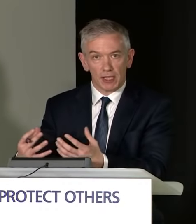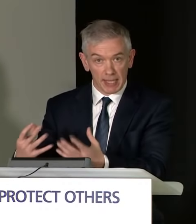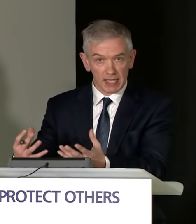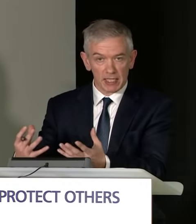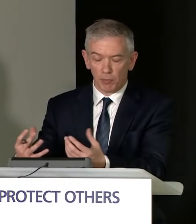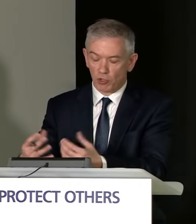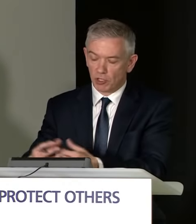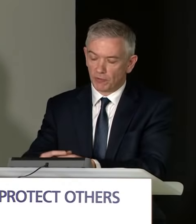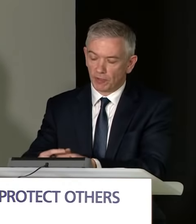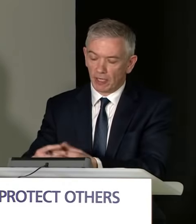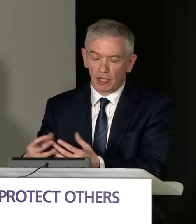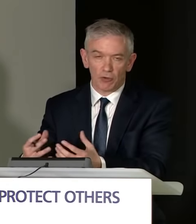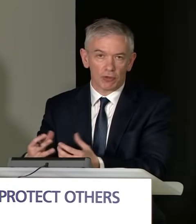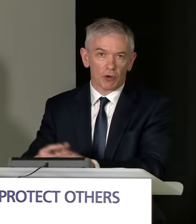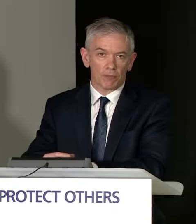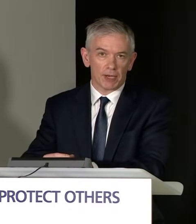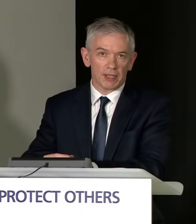positive and how they have come by that.